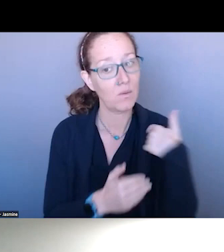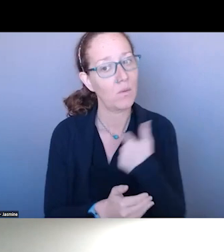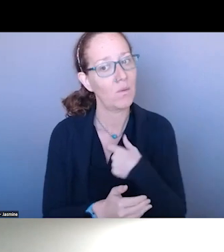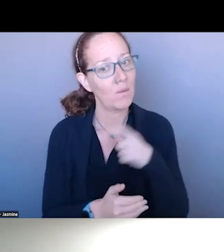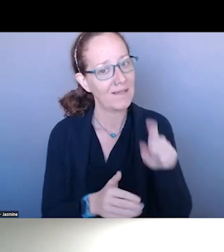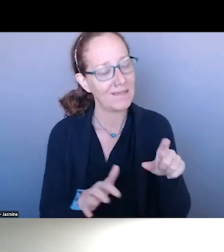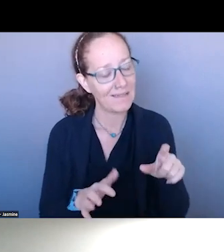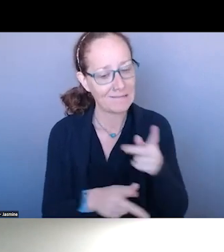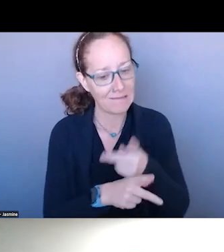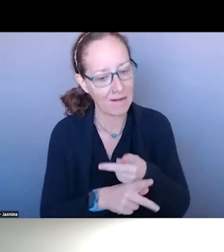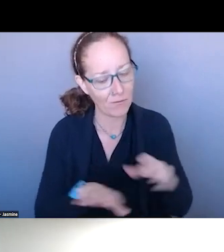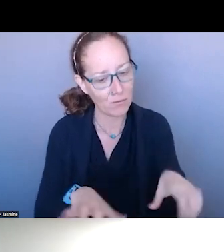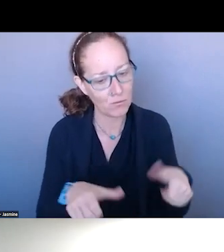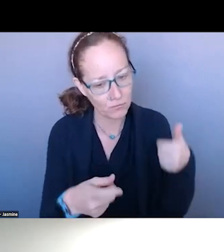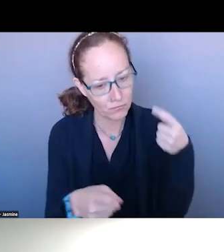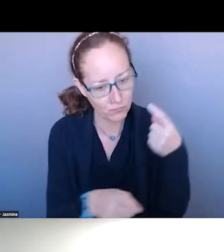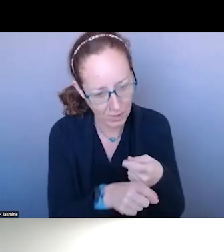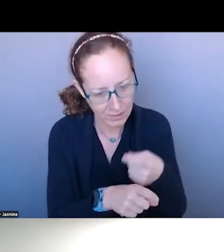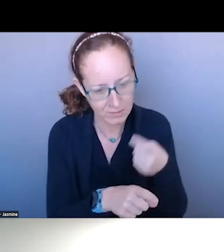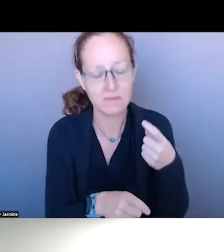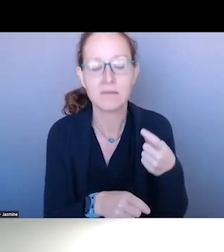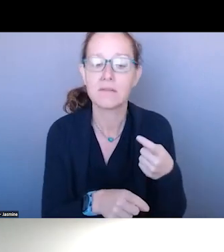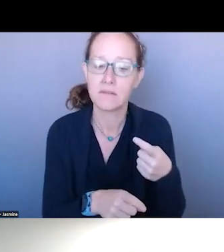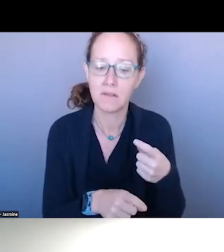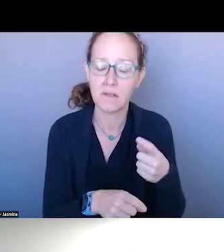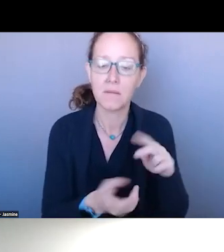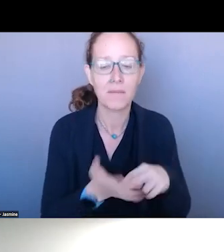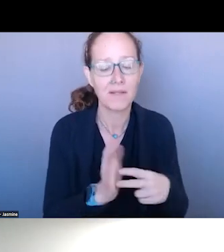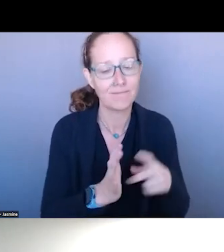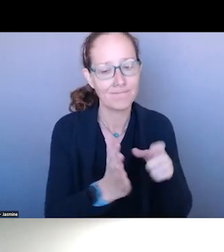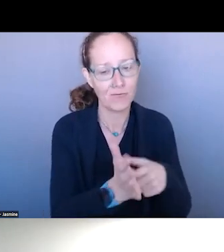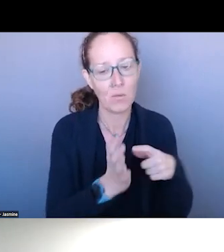THAT WE ALL NEED TO BE WORKING TOGETHER. I THINK THESE NEWS ARTICLES